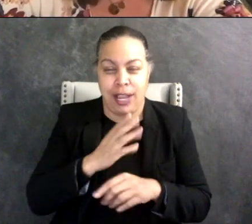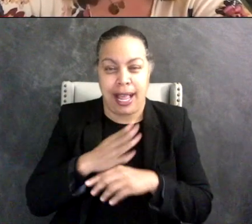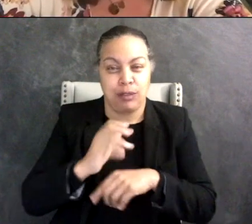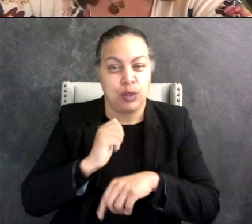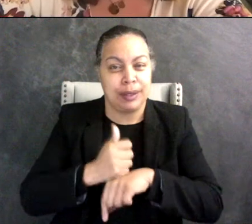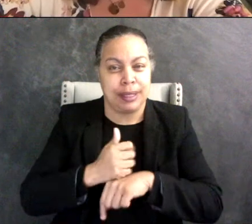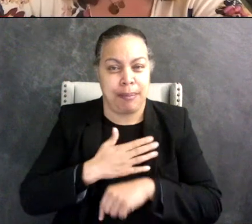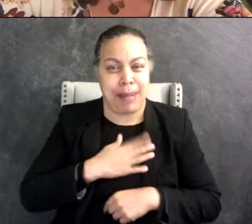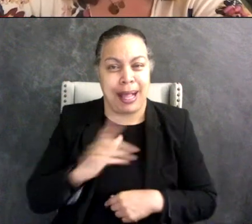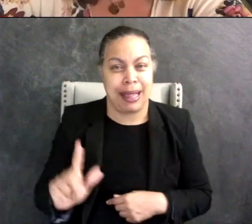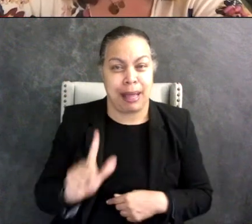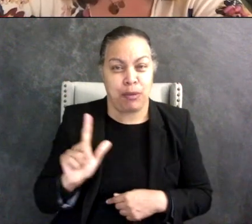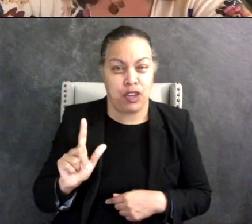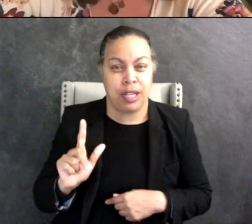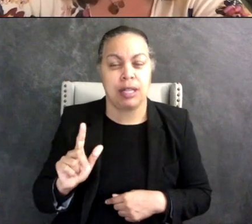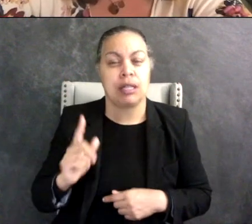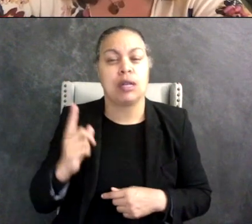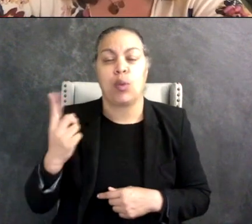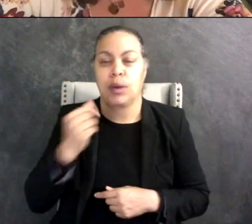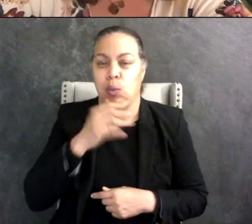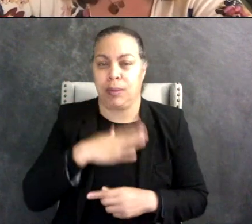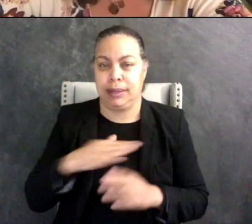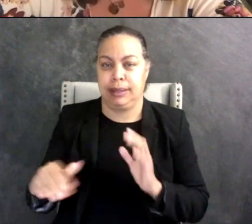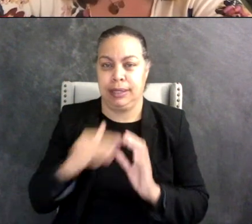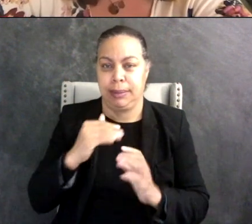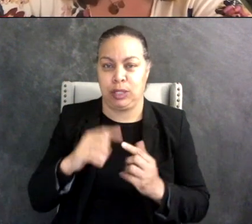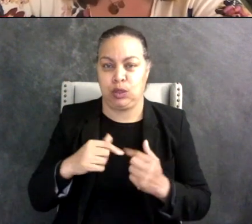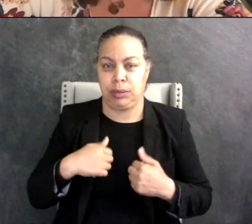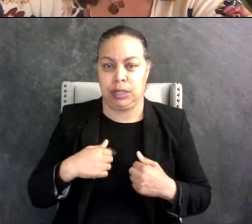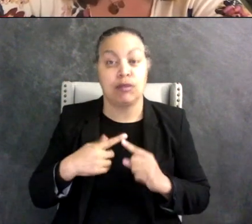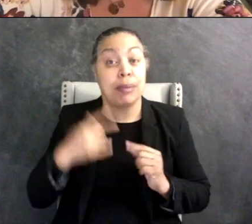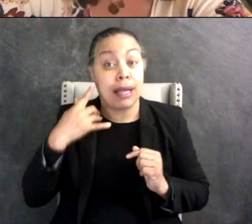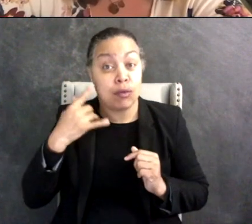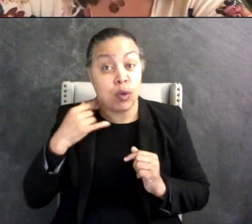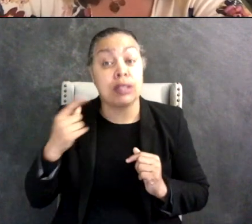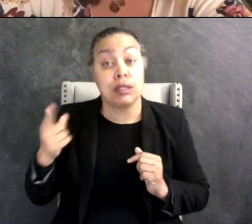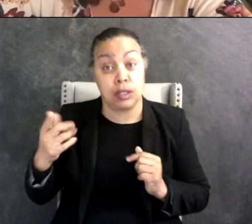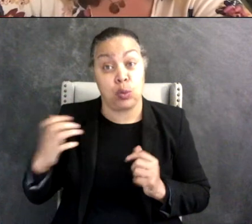had an email from a woman who lived in California who wanted to start a library and she's since